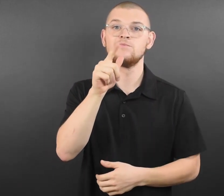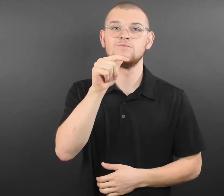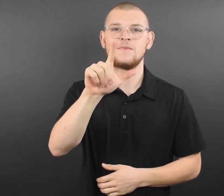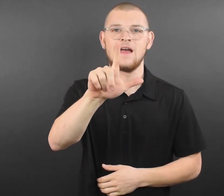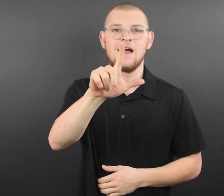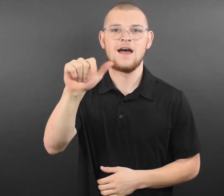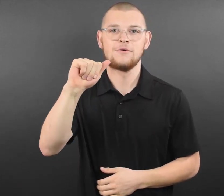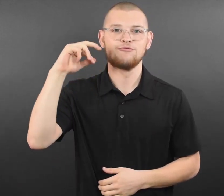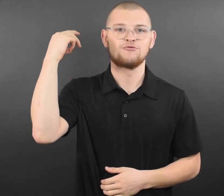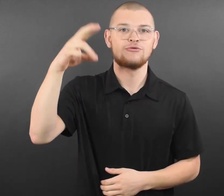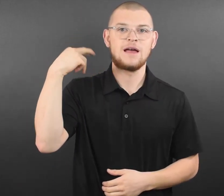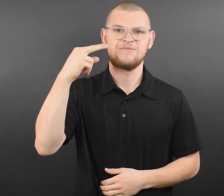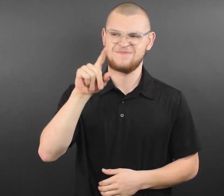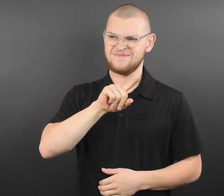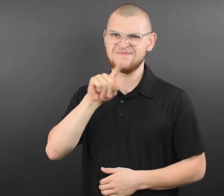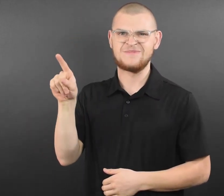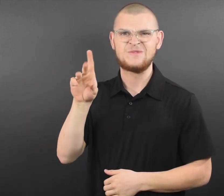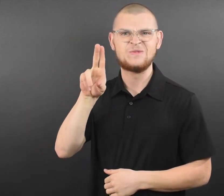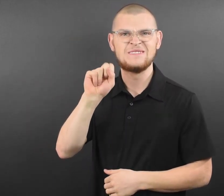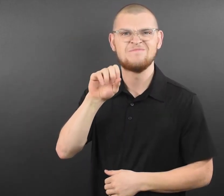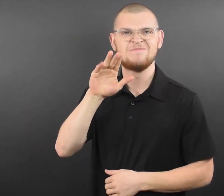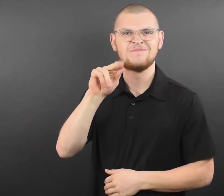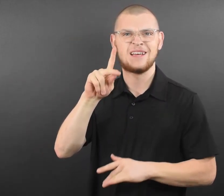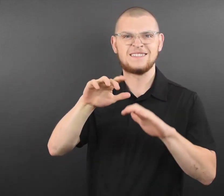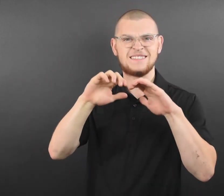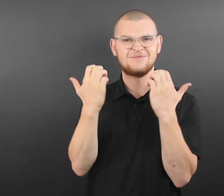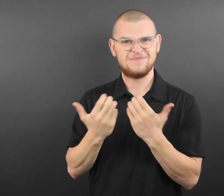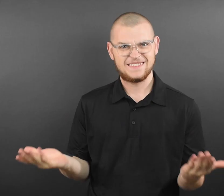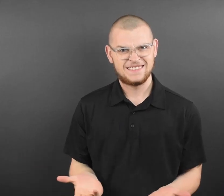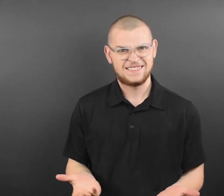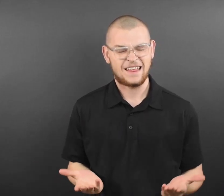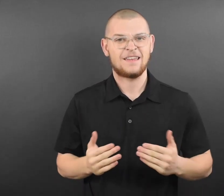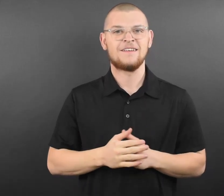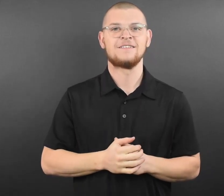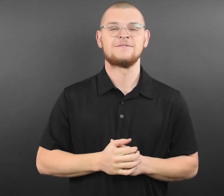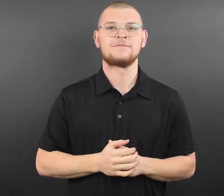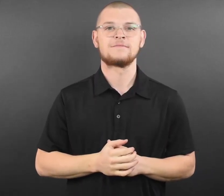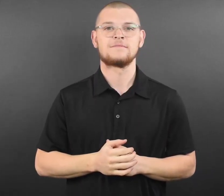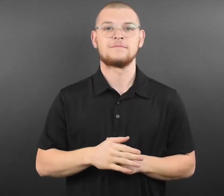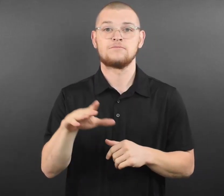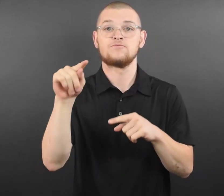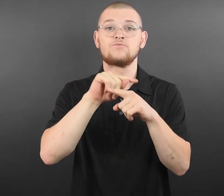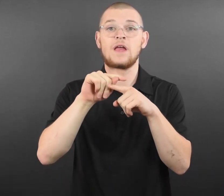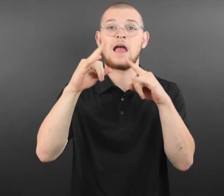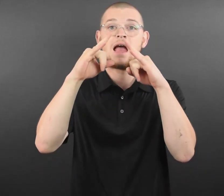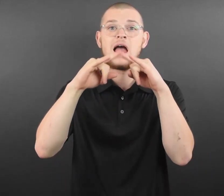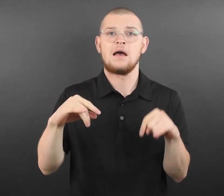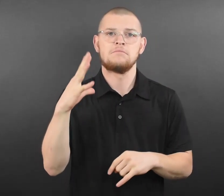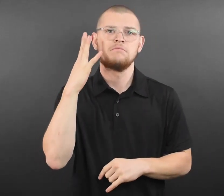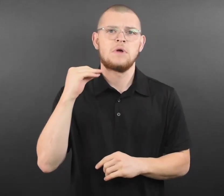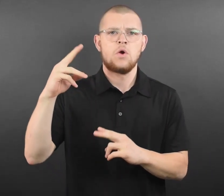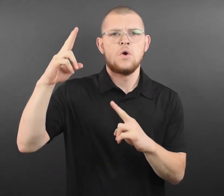player that will be sent directly to your home. ● Game Day: Receive a pair of tickets to the 12/26